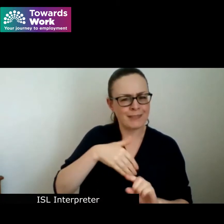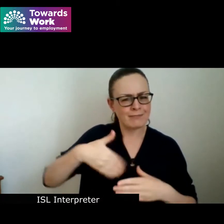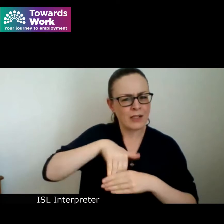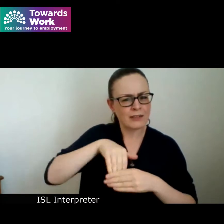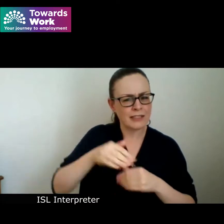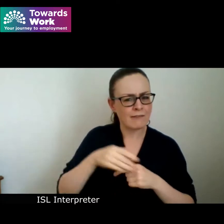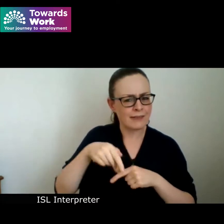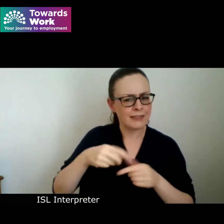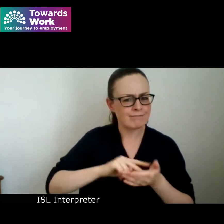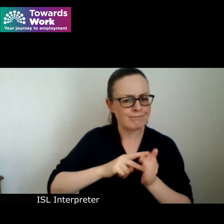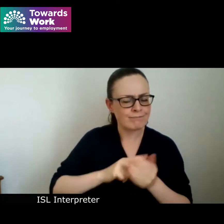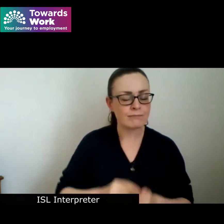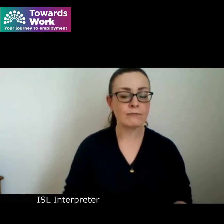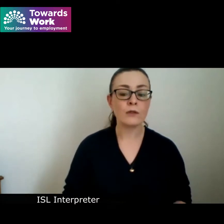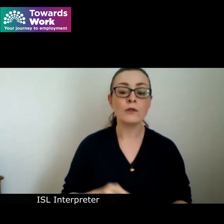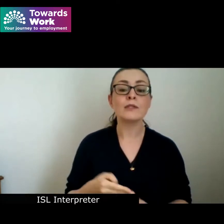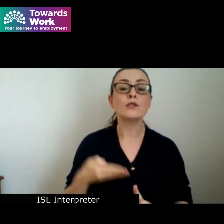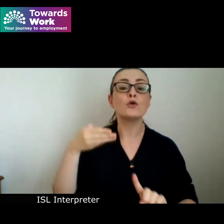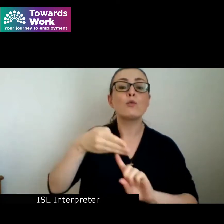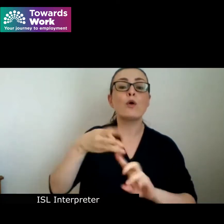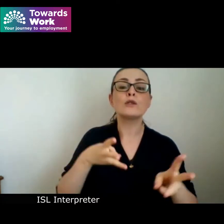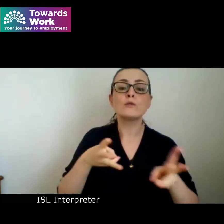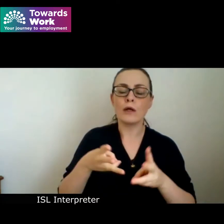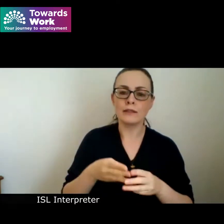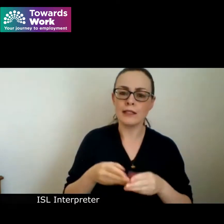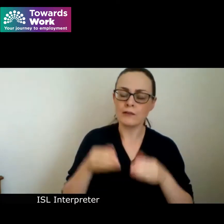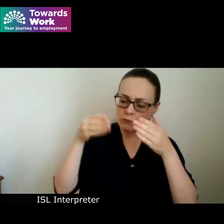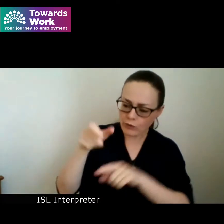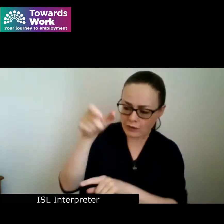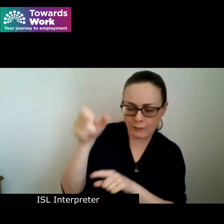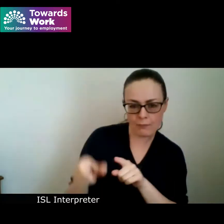Towards Work is a personal focus initiative that exists to support